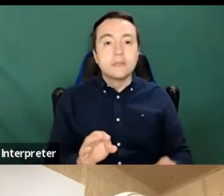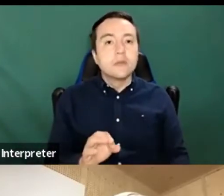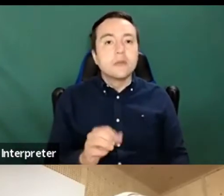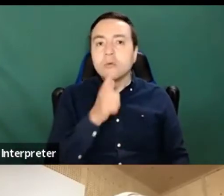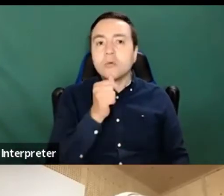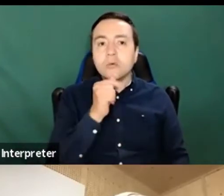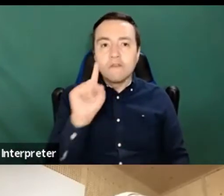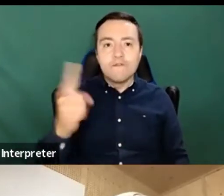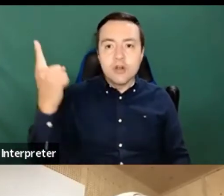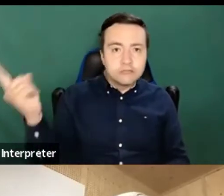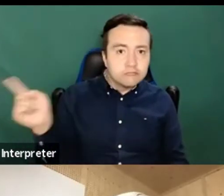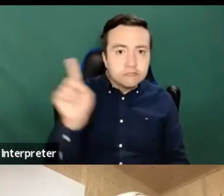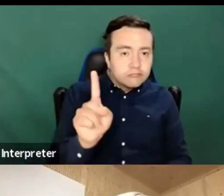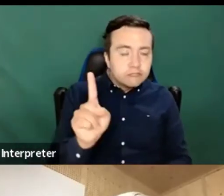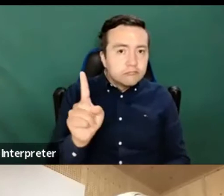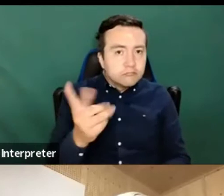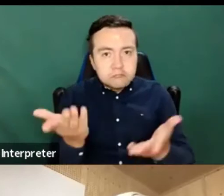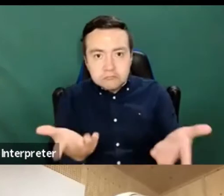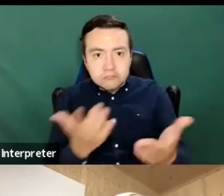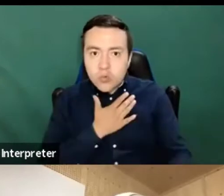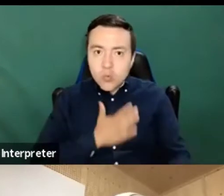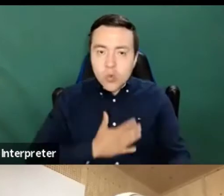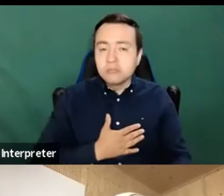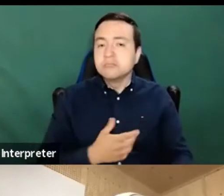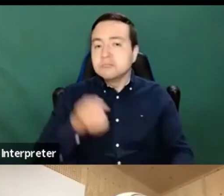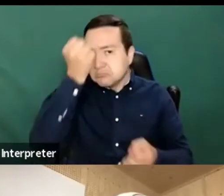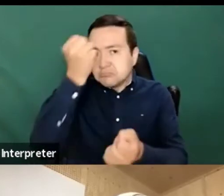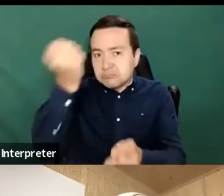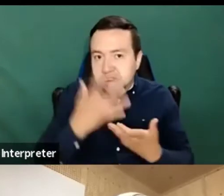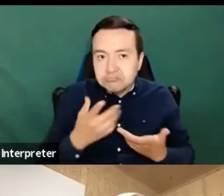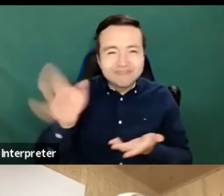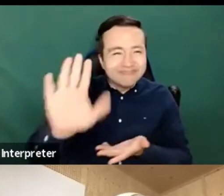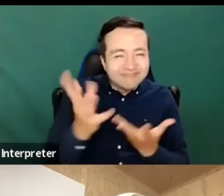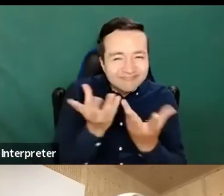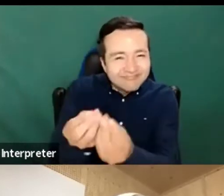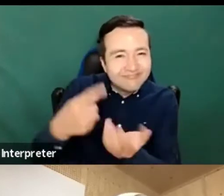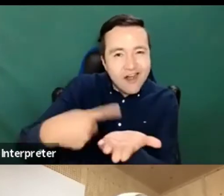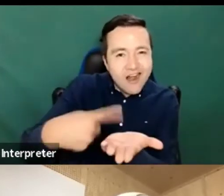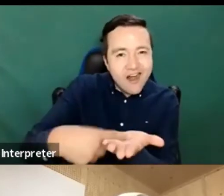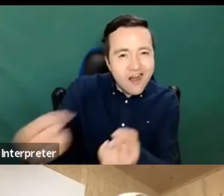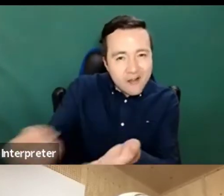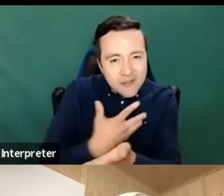Are you prepared to let us know what you have been discussing? I was thinking I don't want to put you on the spot Sabine.